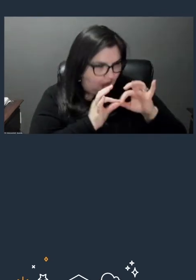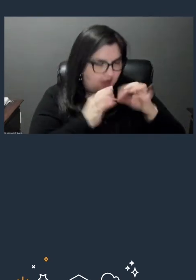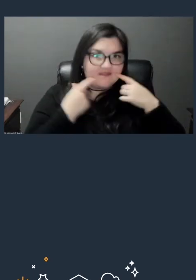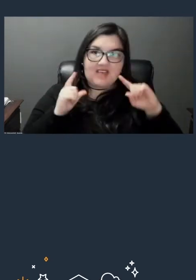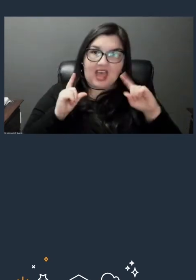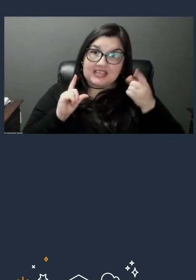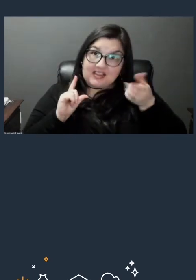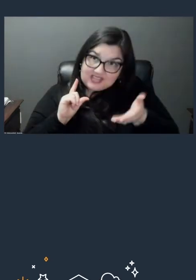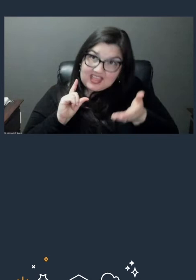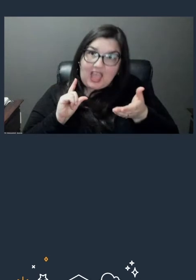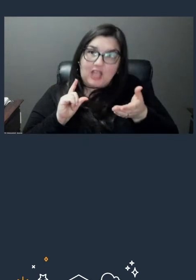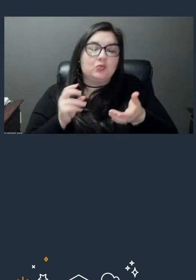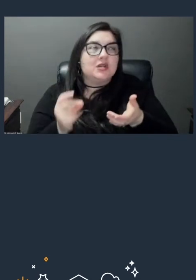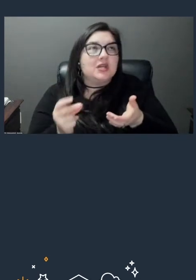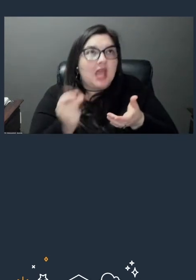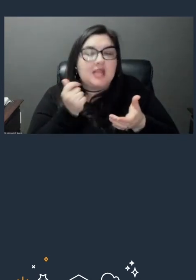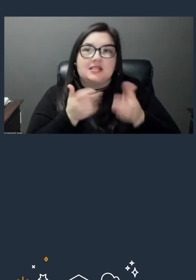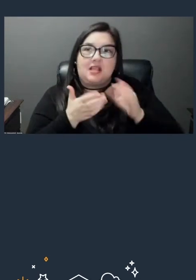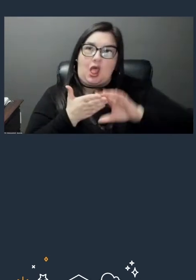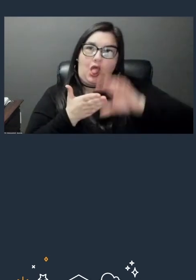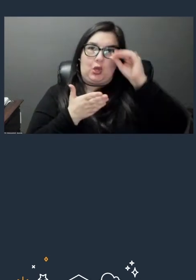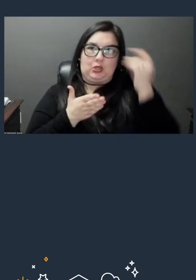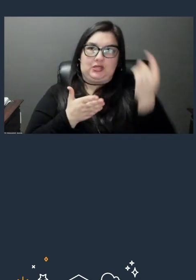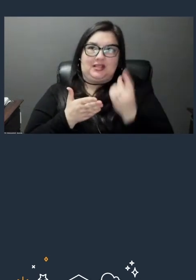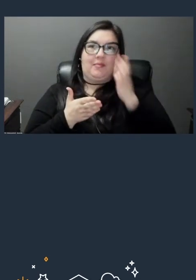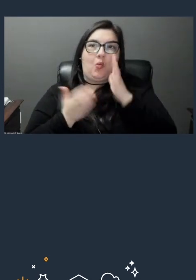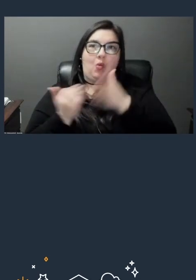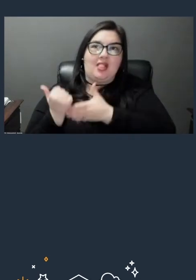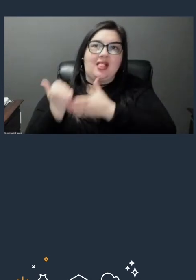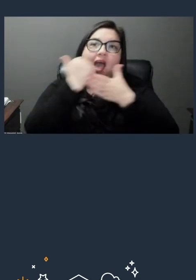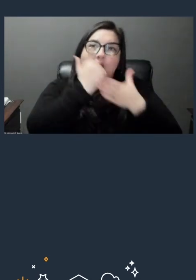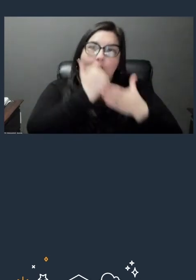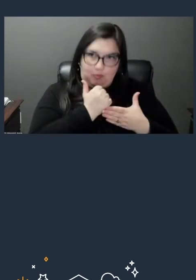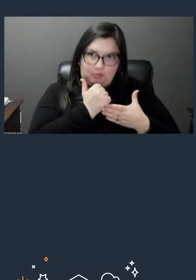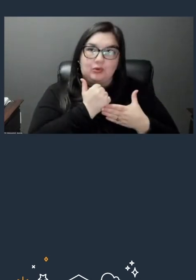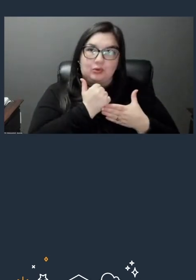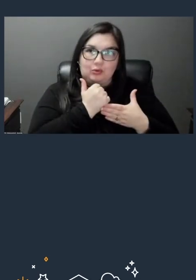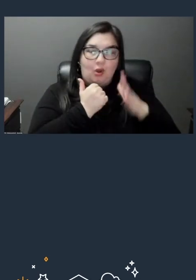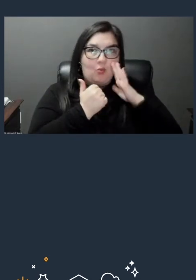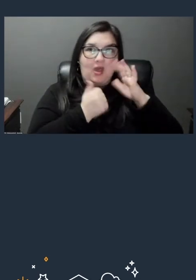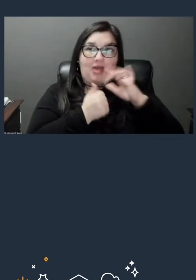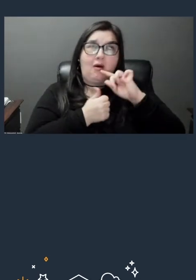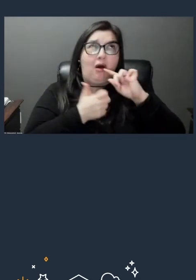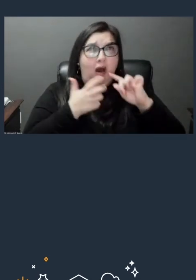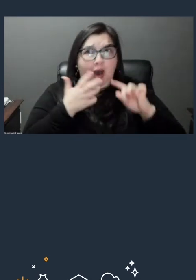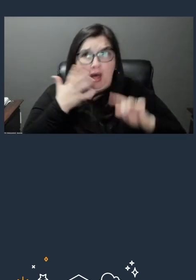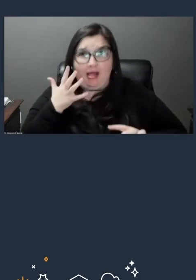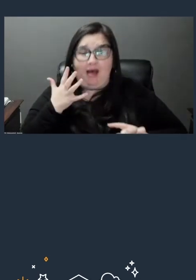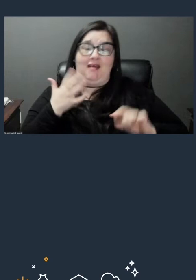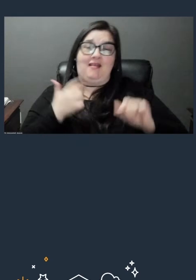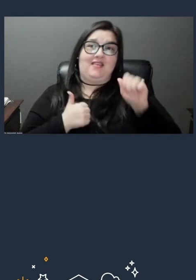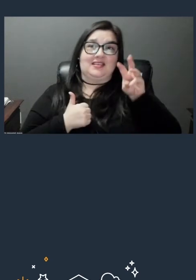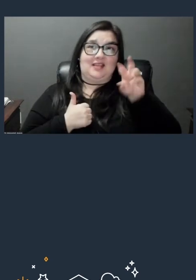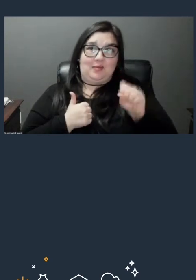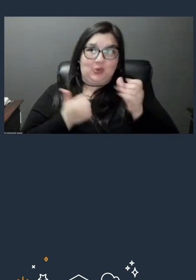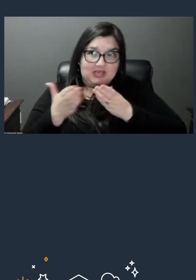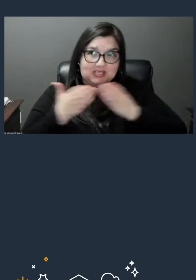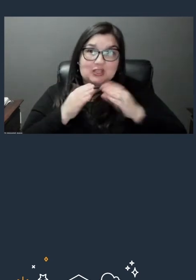that is going to help you with a whole lot of AWS services across a whole lot of different categories.